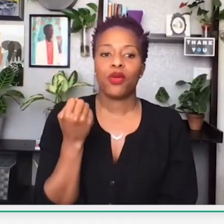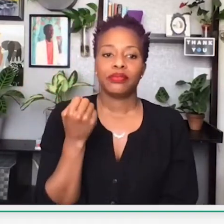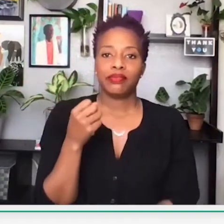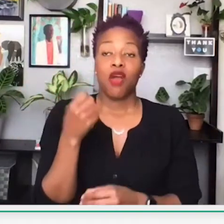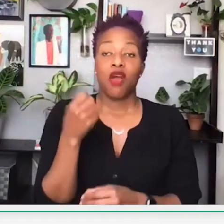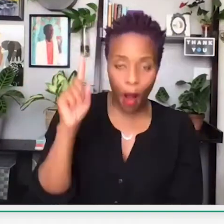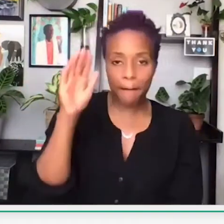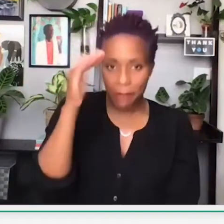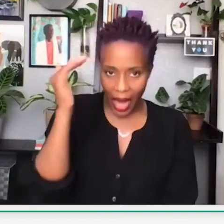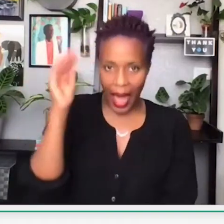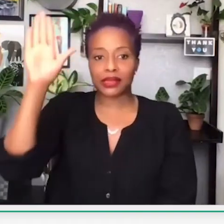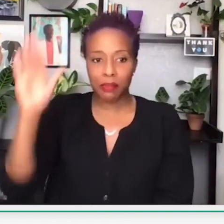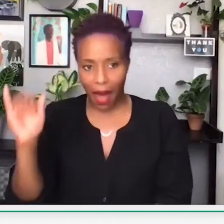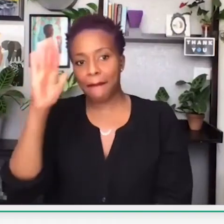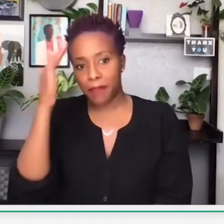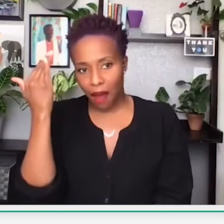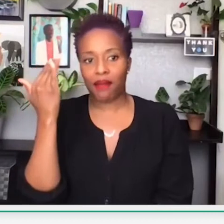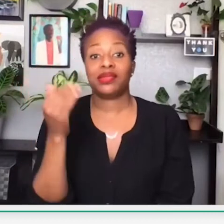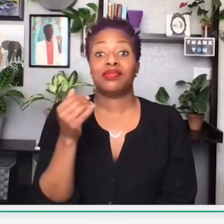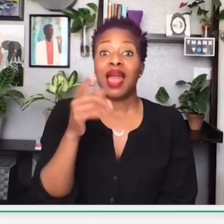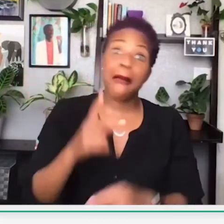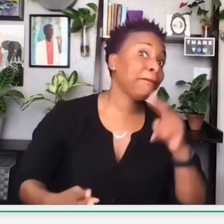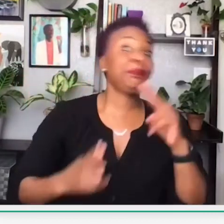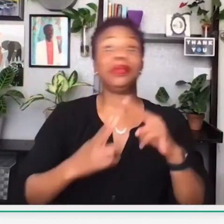Freedman’s Savings Bank shut down that Capital Savings Bank was founded.